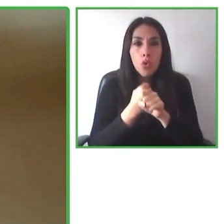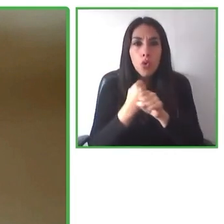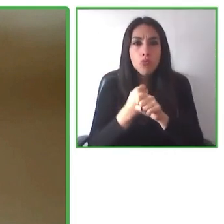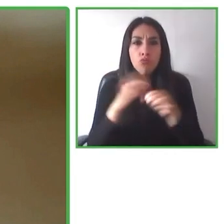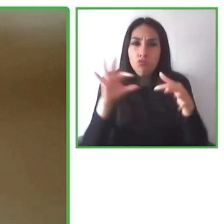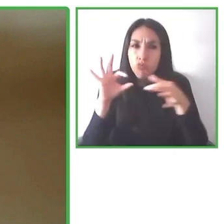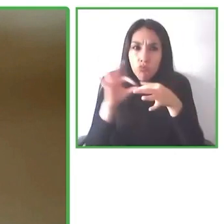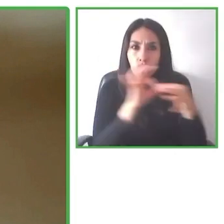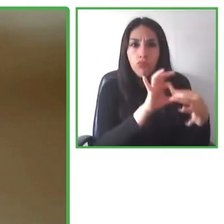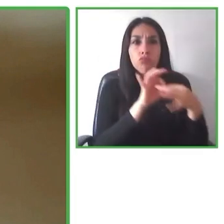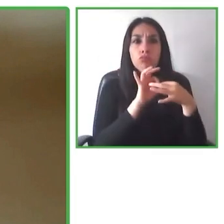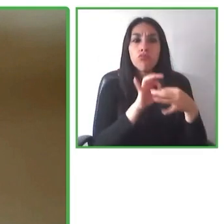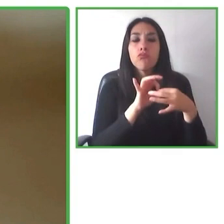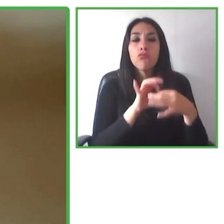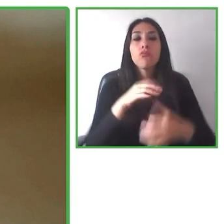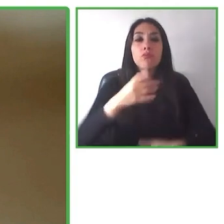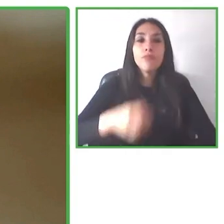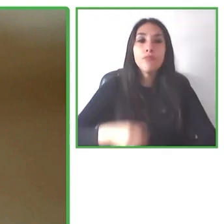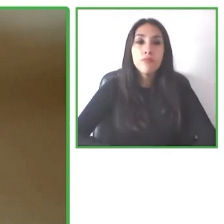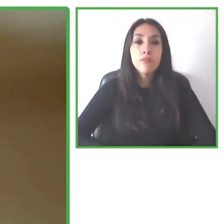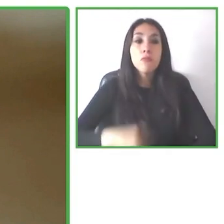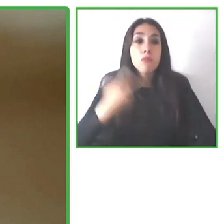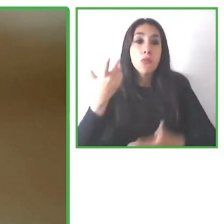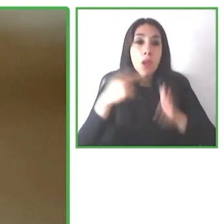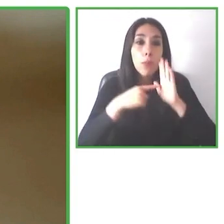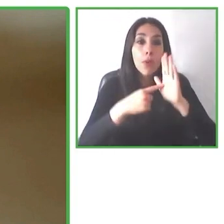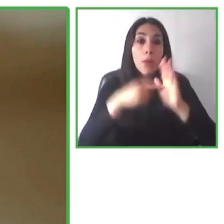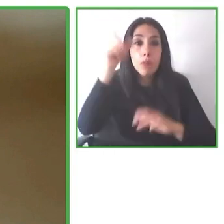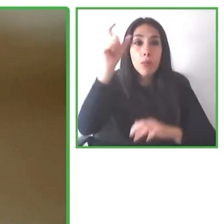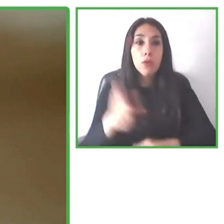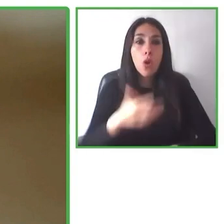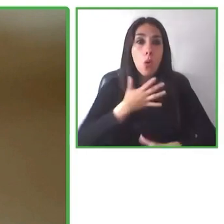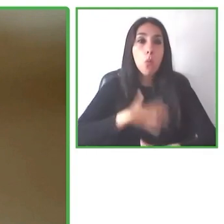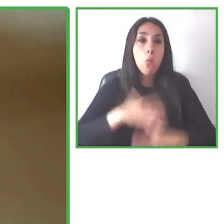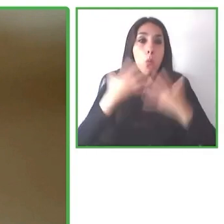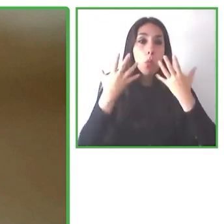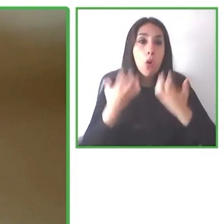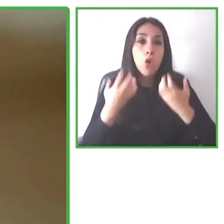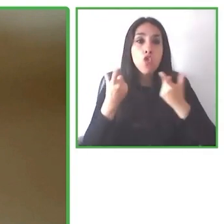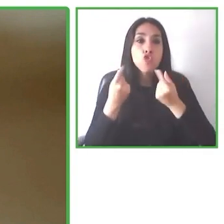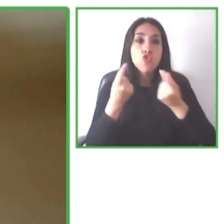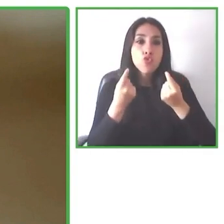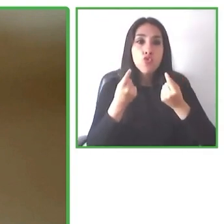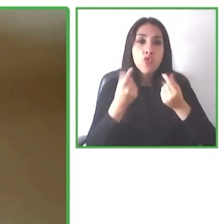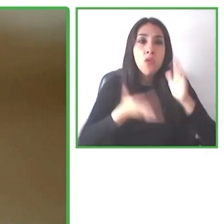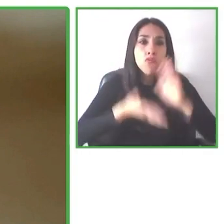been applied from the moment that people we want to have it implemented, from the moment